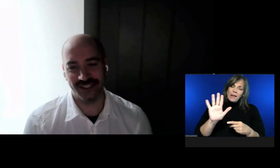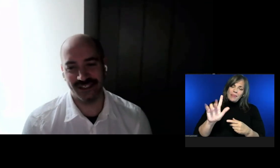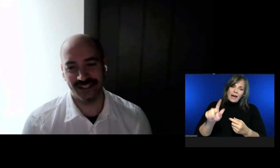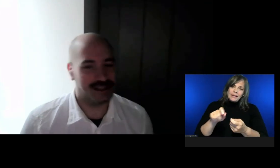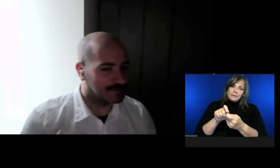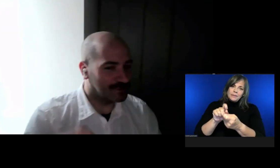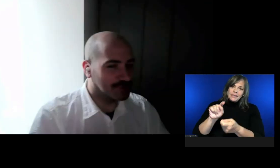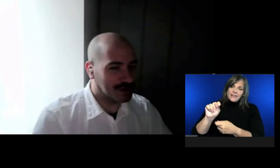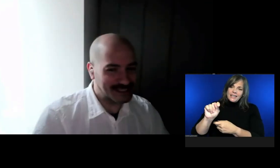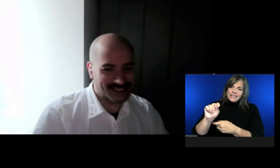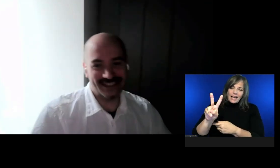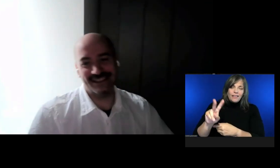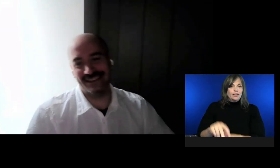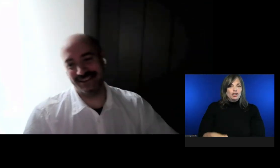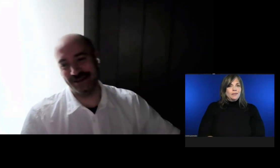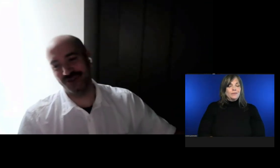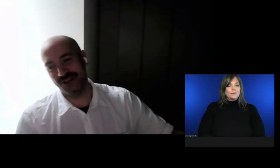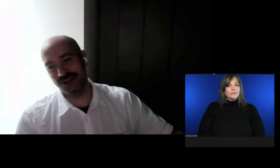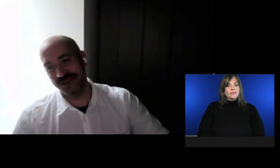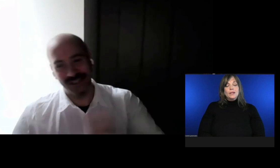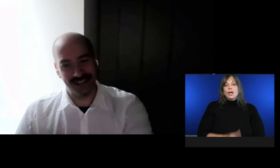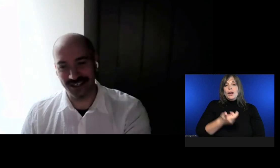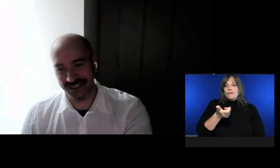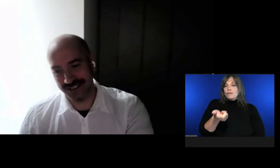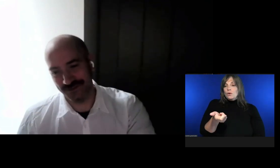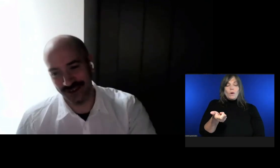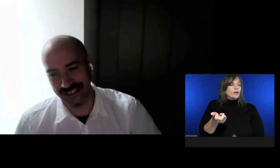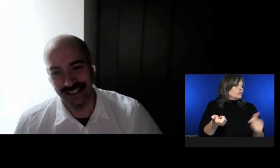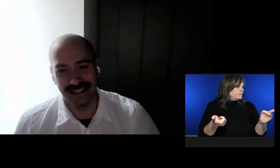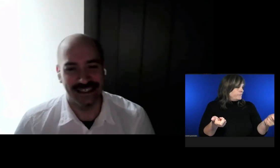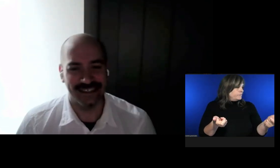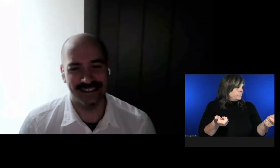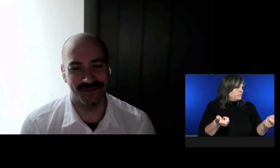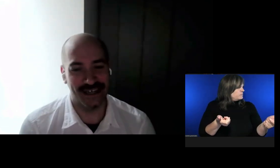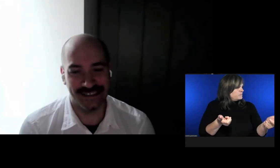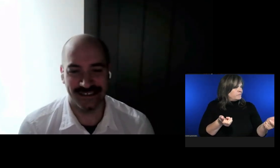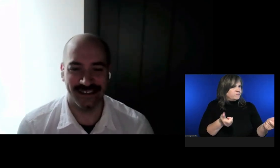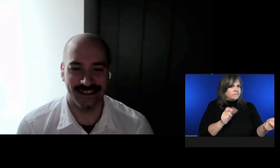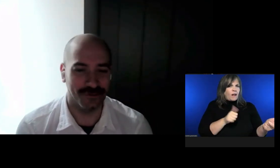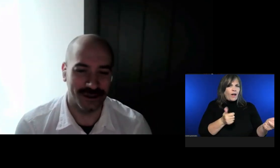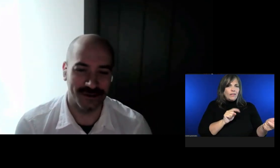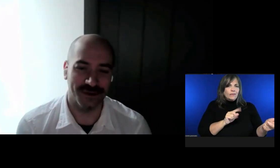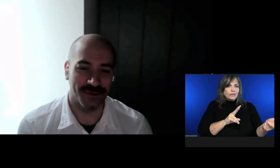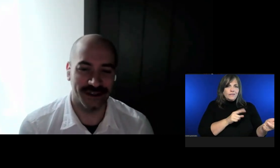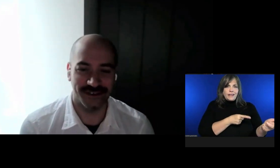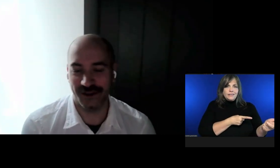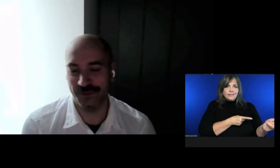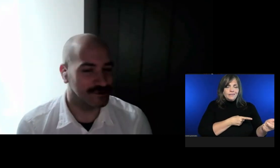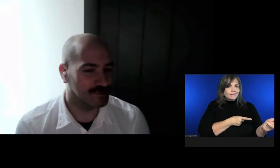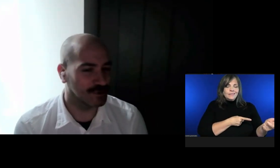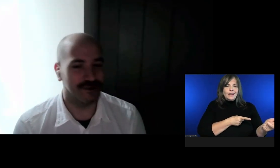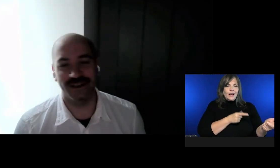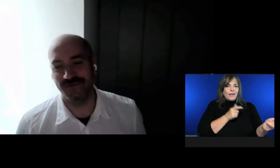Like, if you were watching the same show on a different device, they wouldn't be placed there.